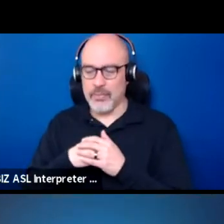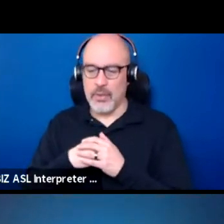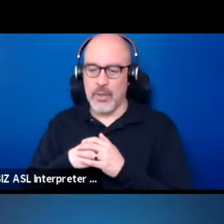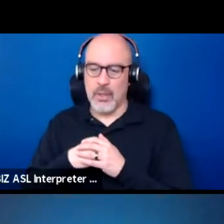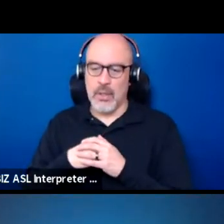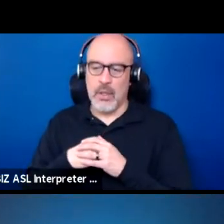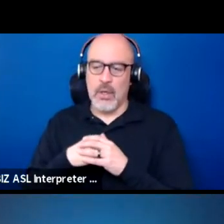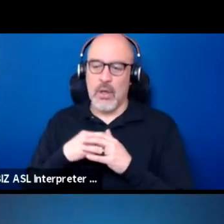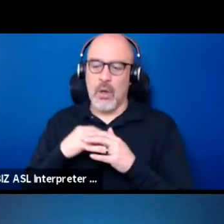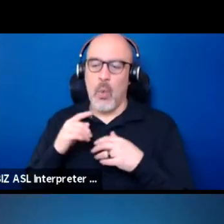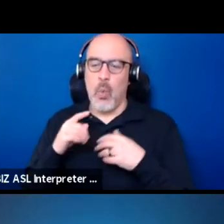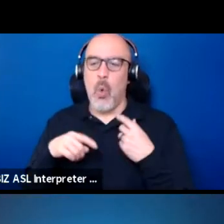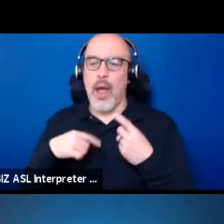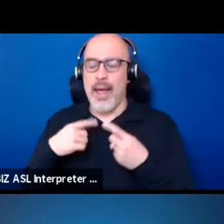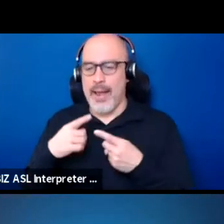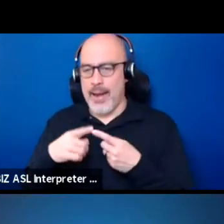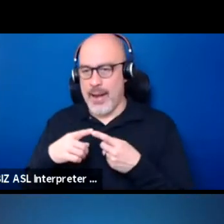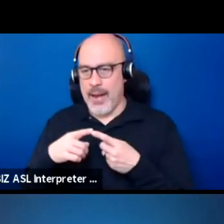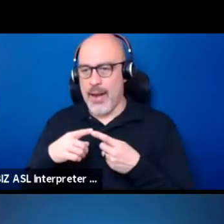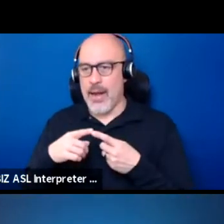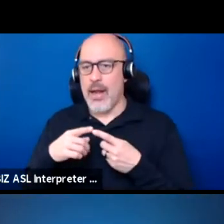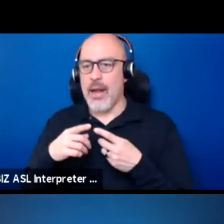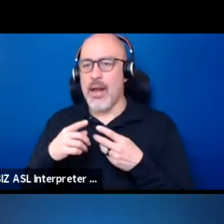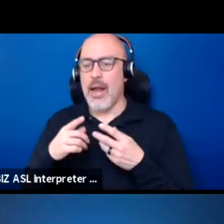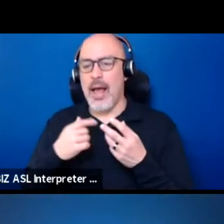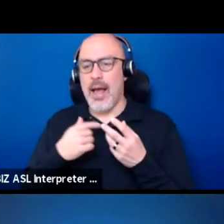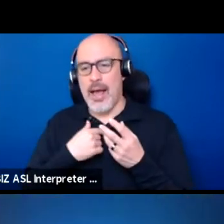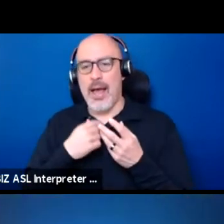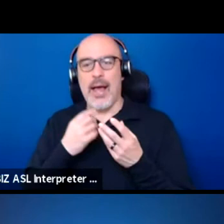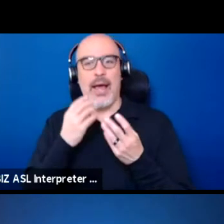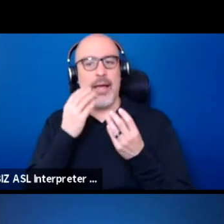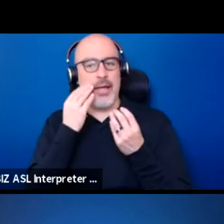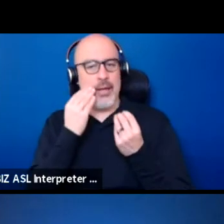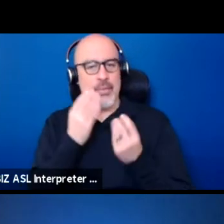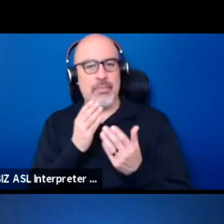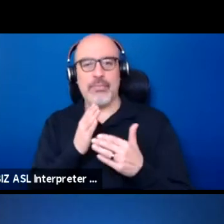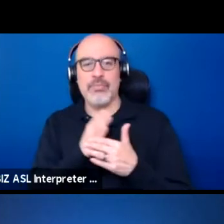When I have talked about and shared my stories,